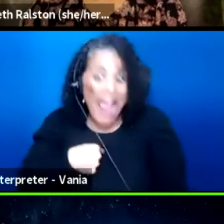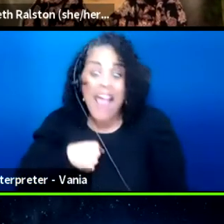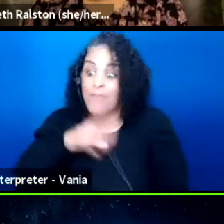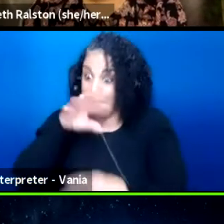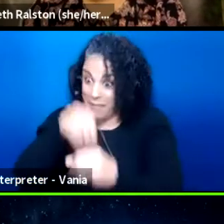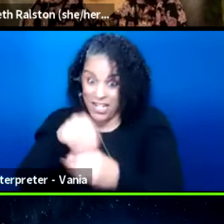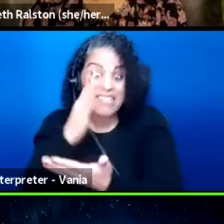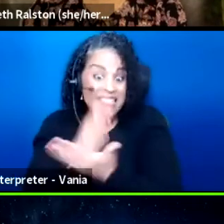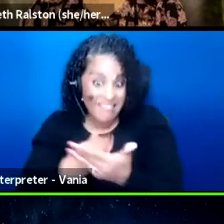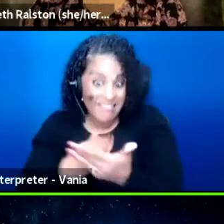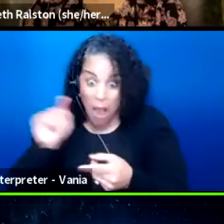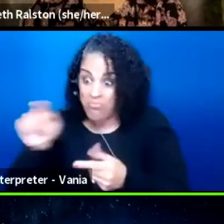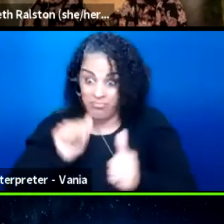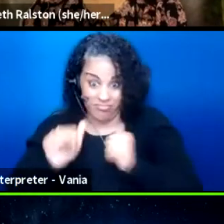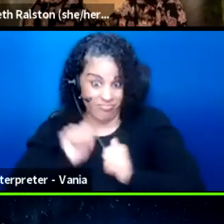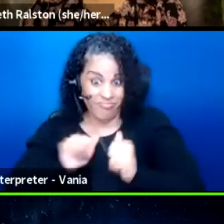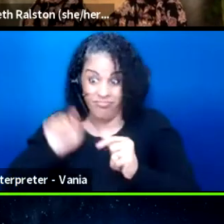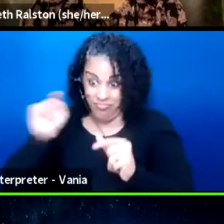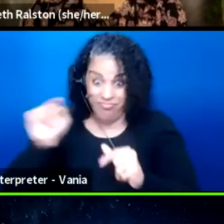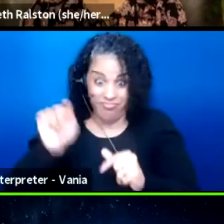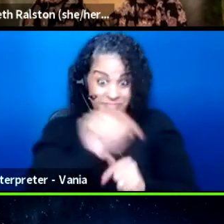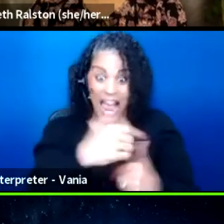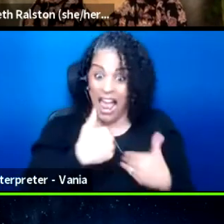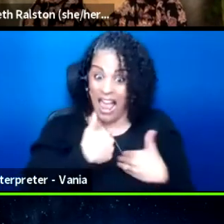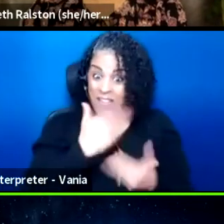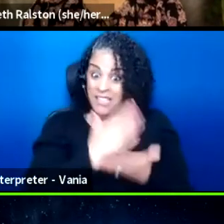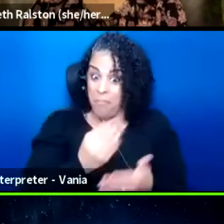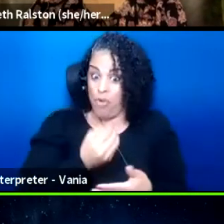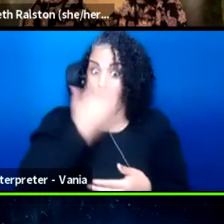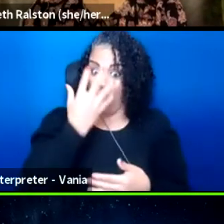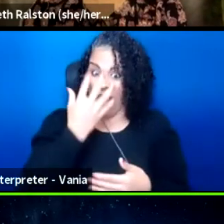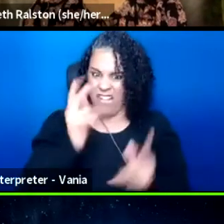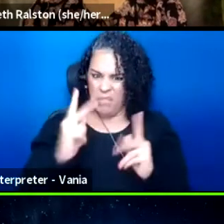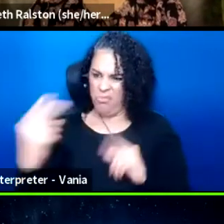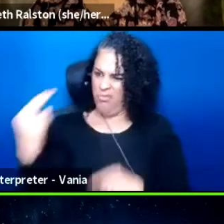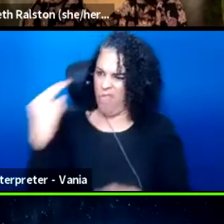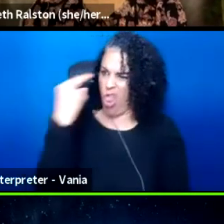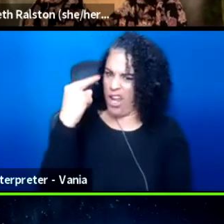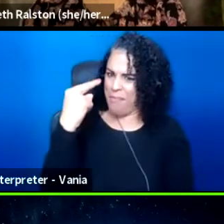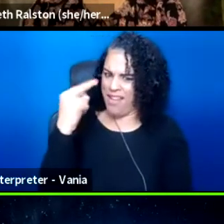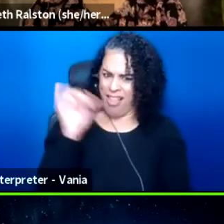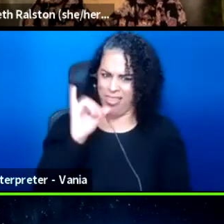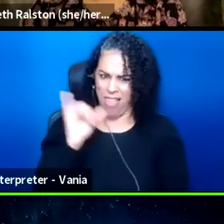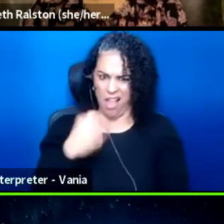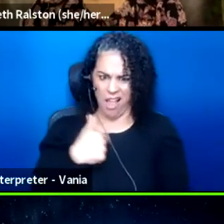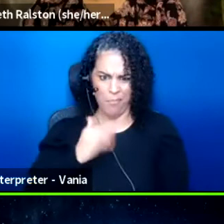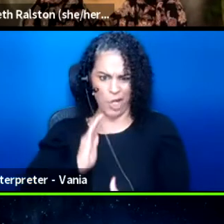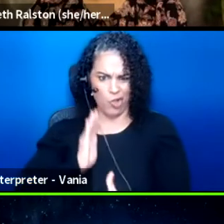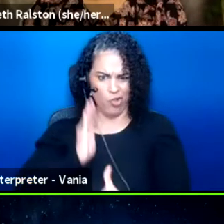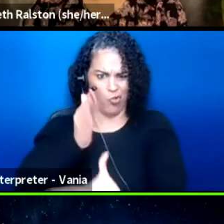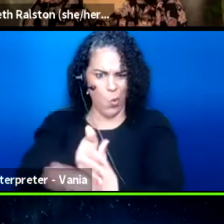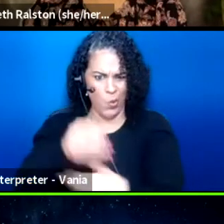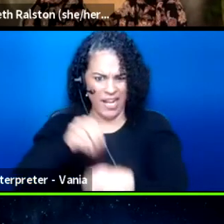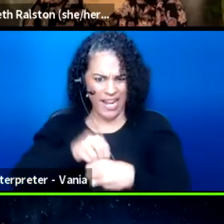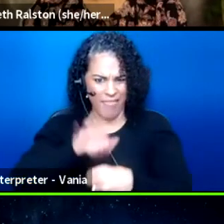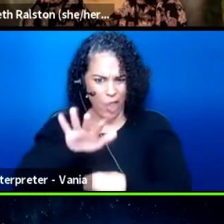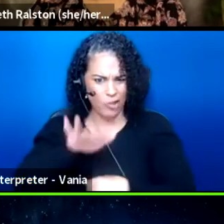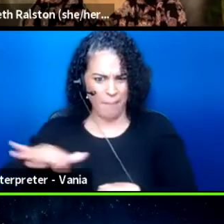where I've had Caucasians look at me like I am intruding, or like I don't belong there,